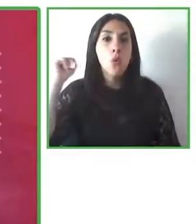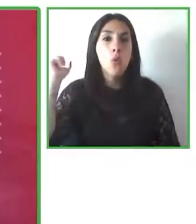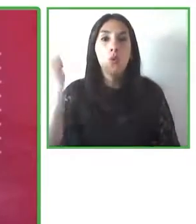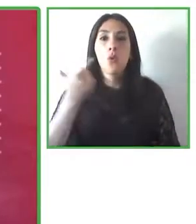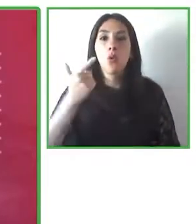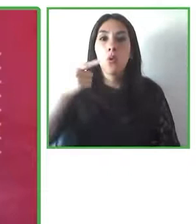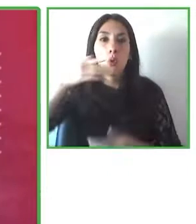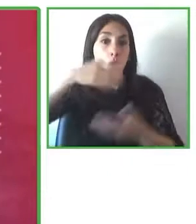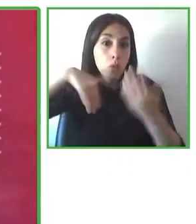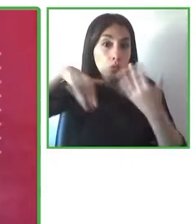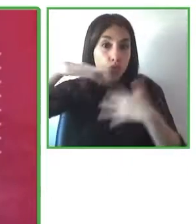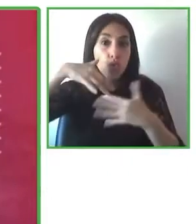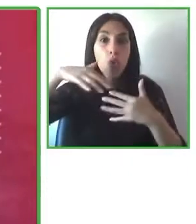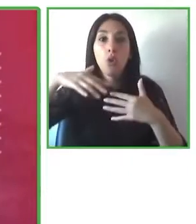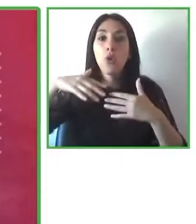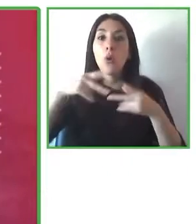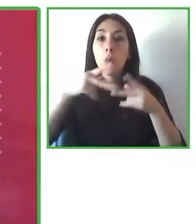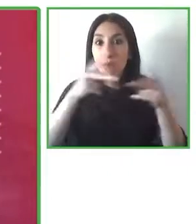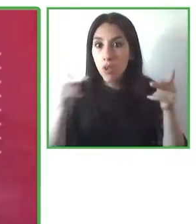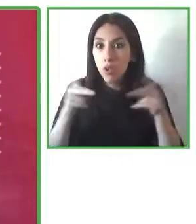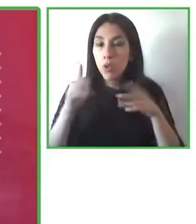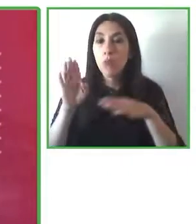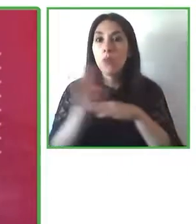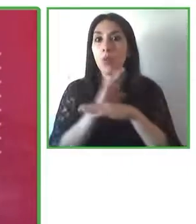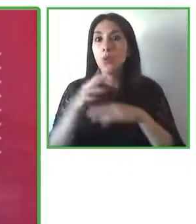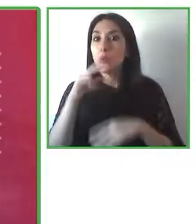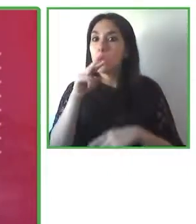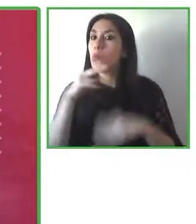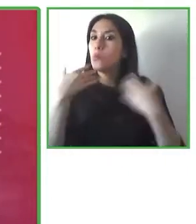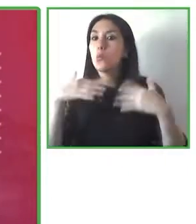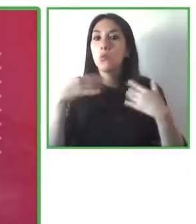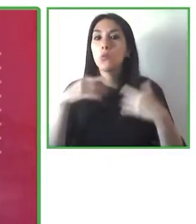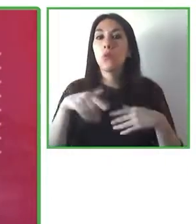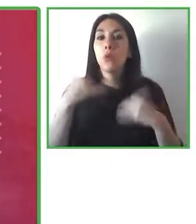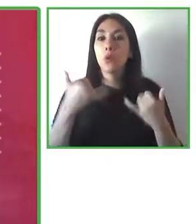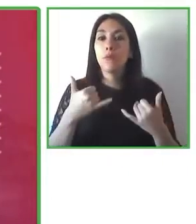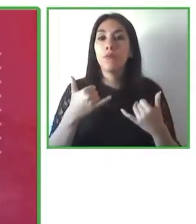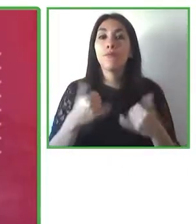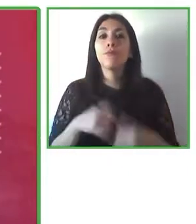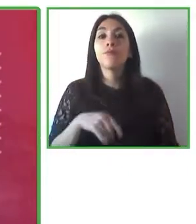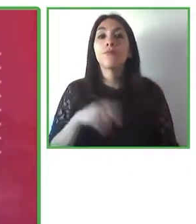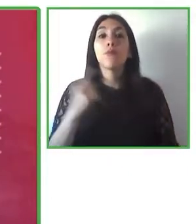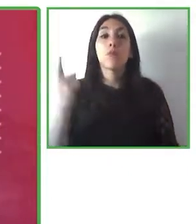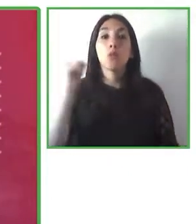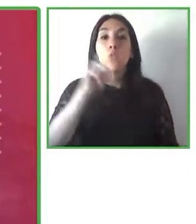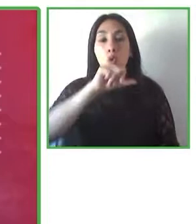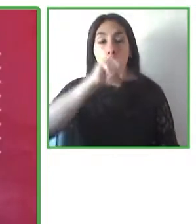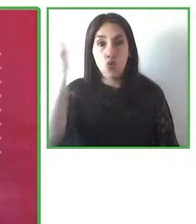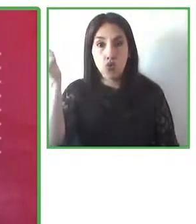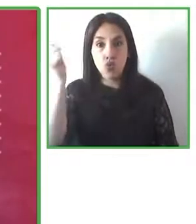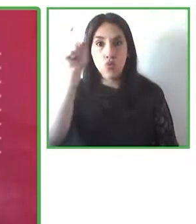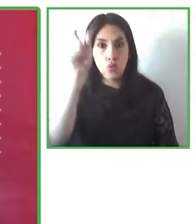areas of your company. Now we're going to move on to our next panellist Michael Milligan,